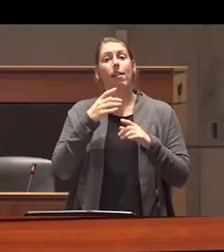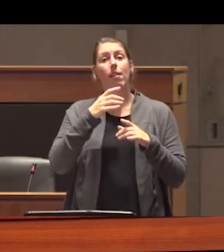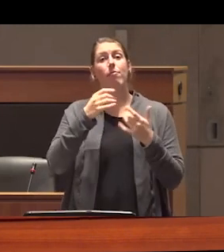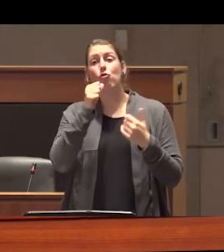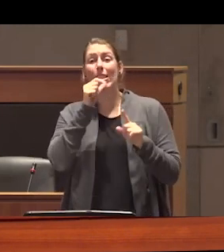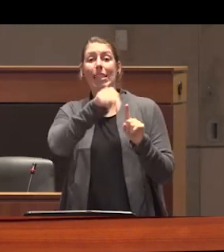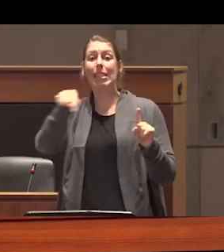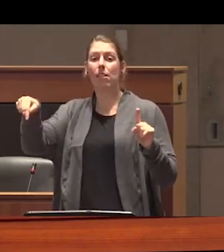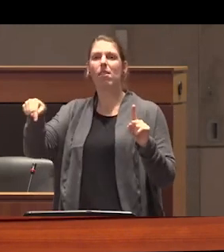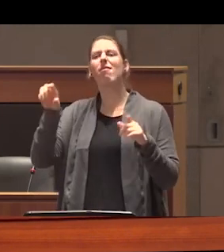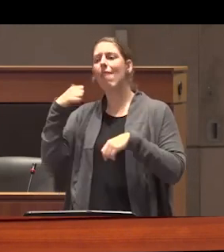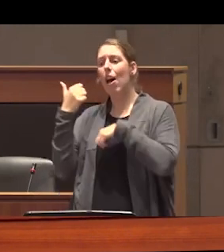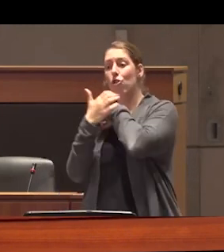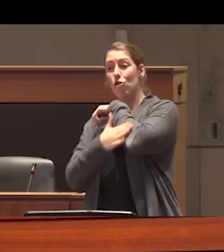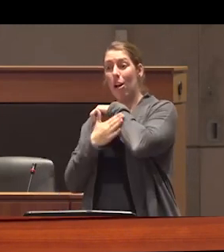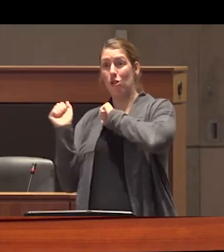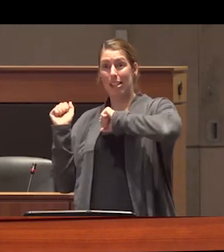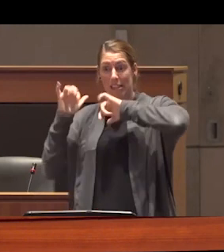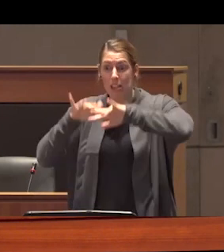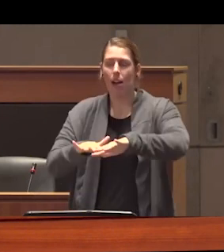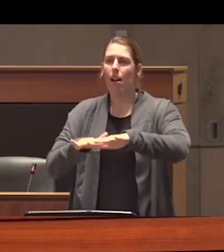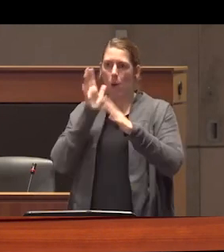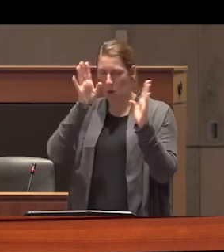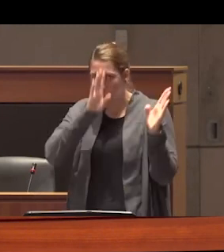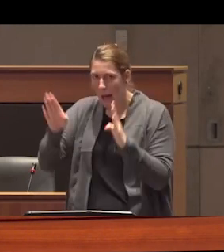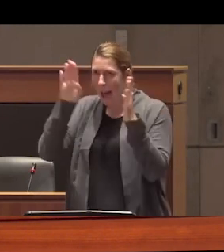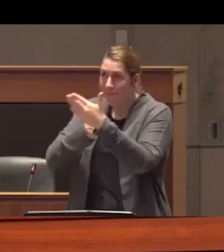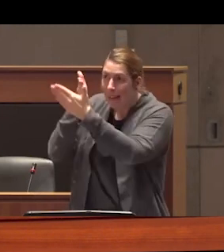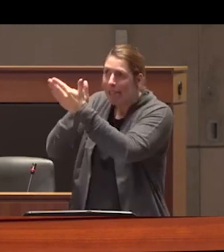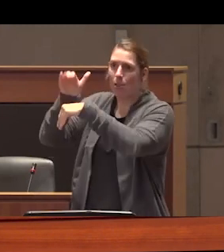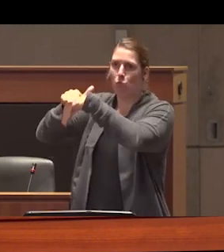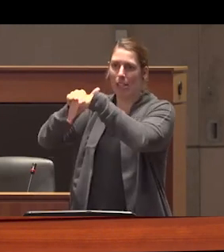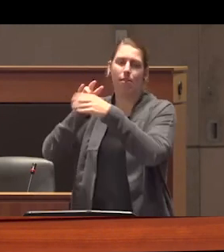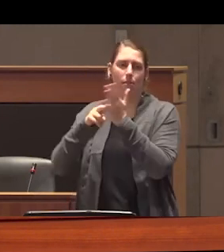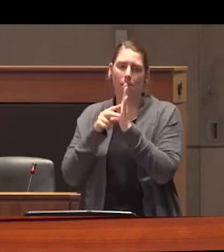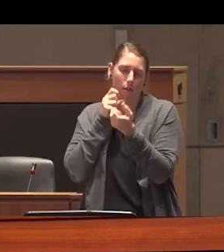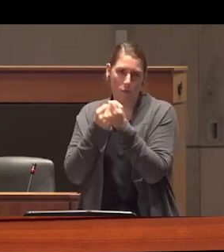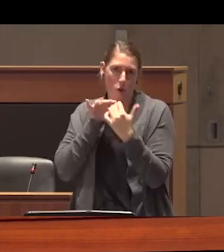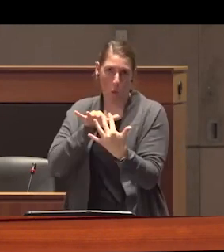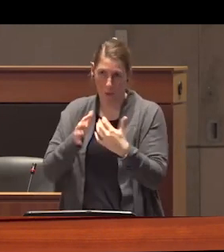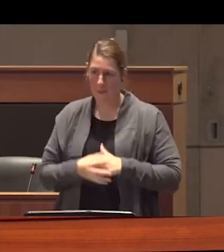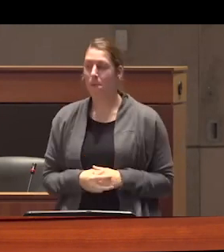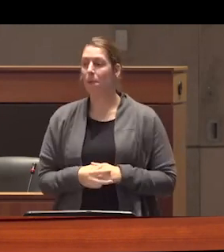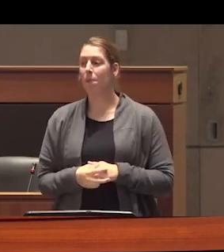where foreigners congregated and plotted against the British Empire and therefore the war effort